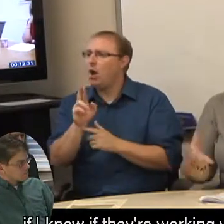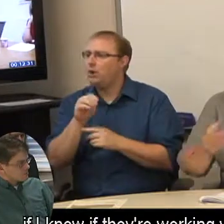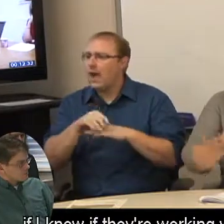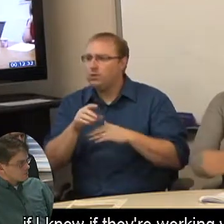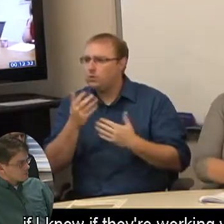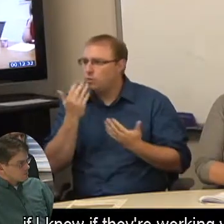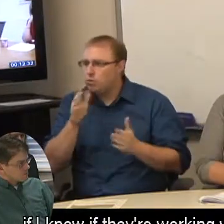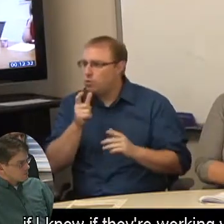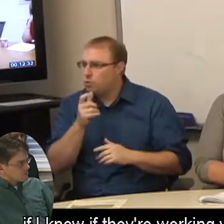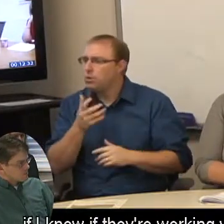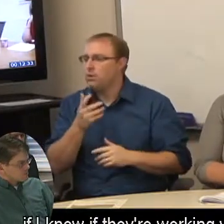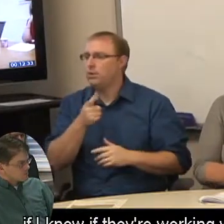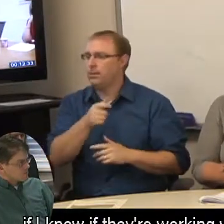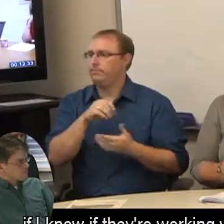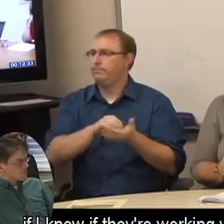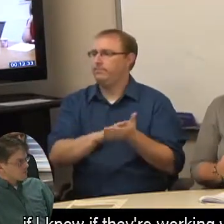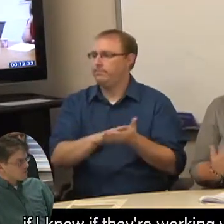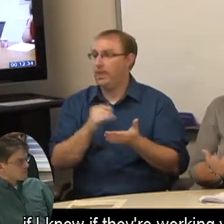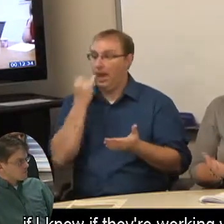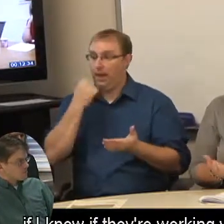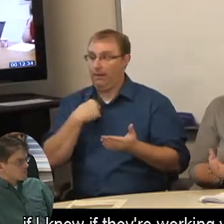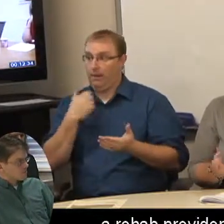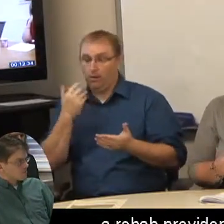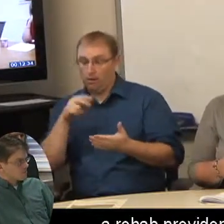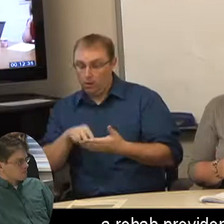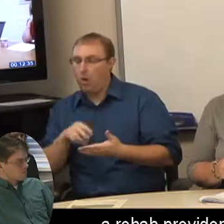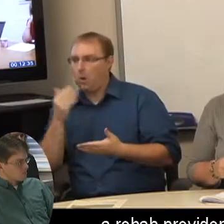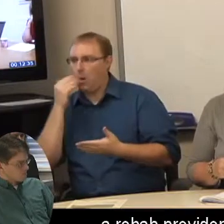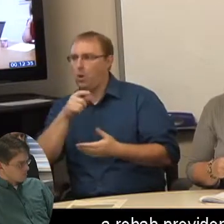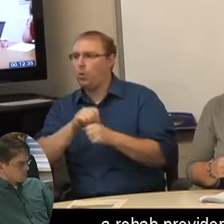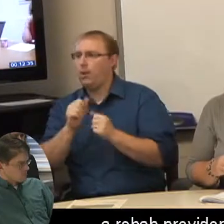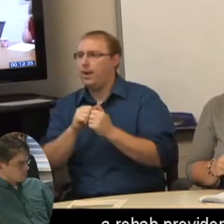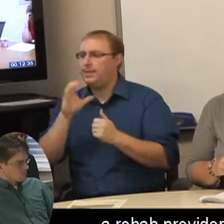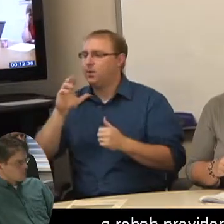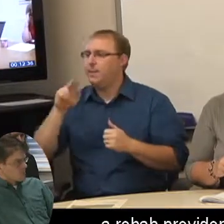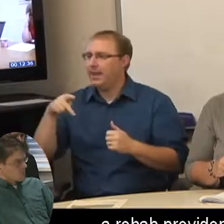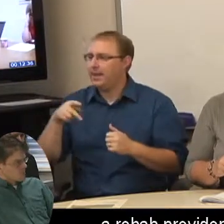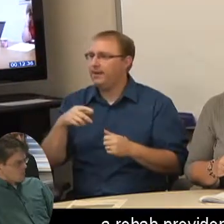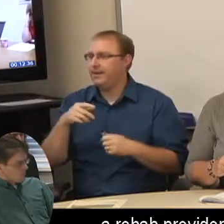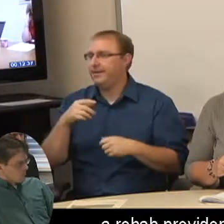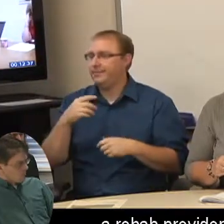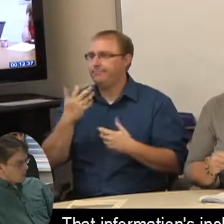if I know if they're working with a CRP, a rehab provider.